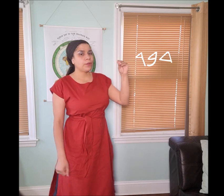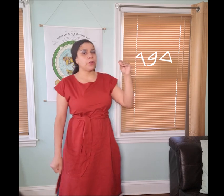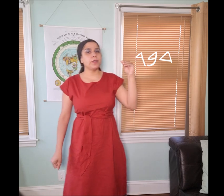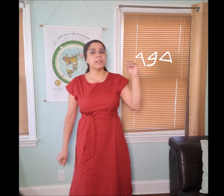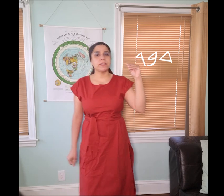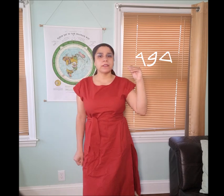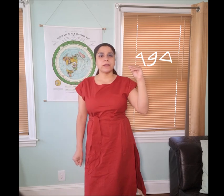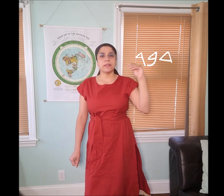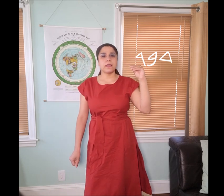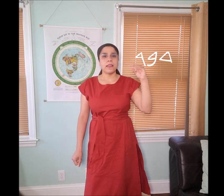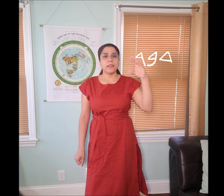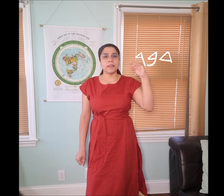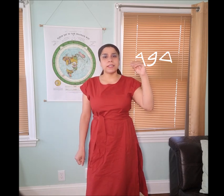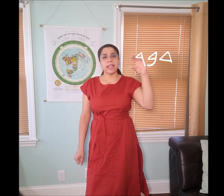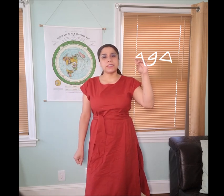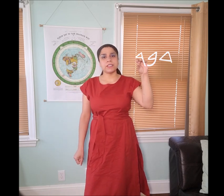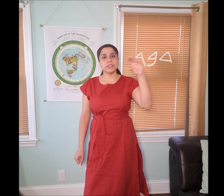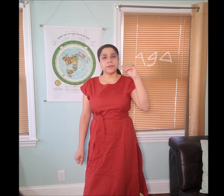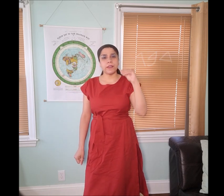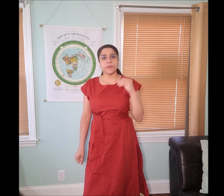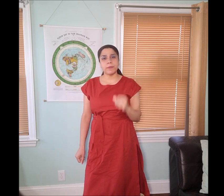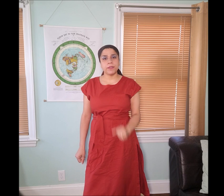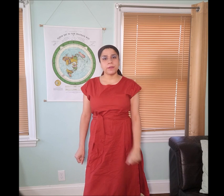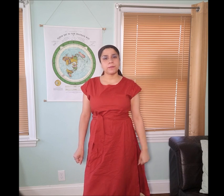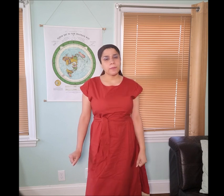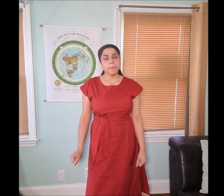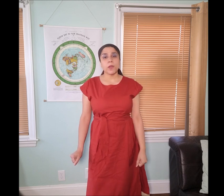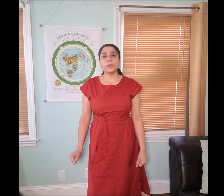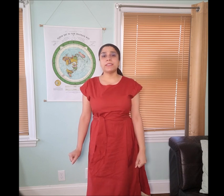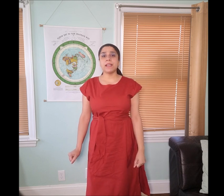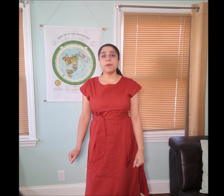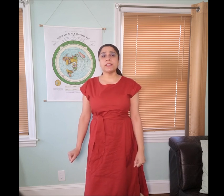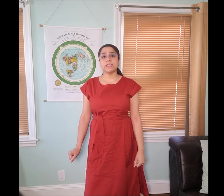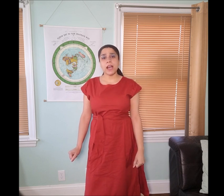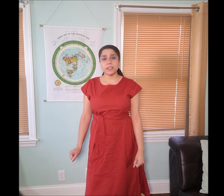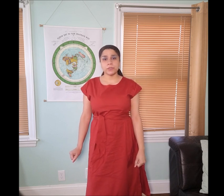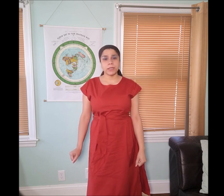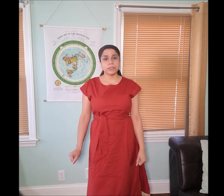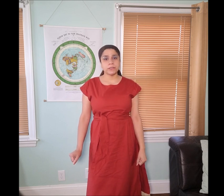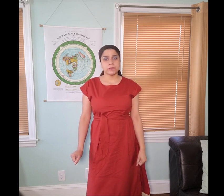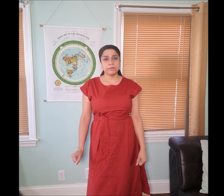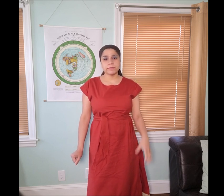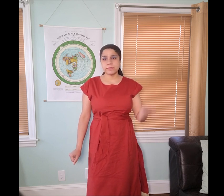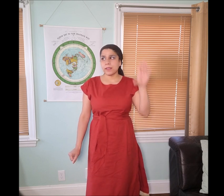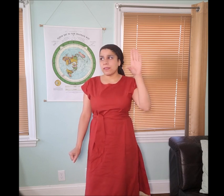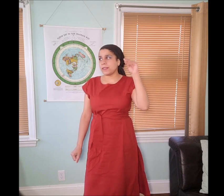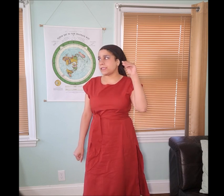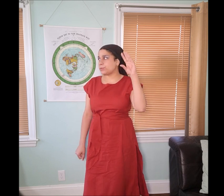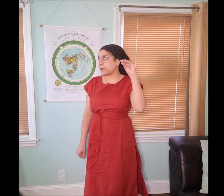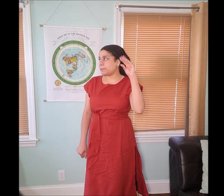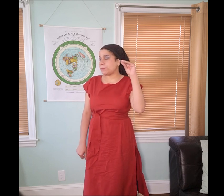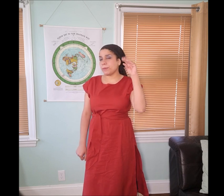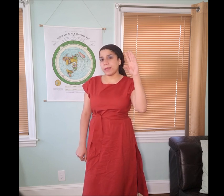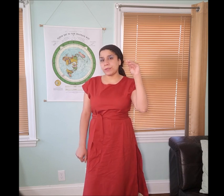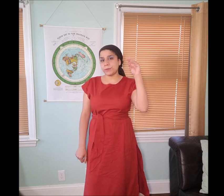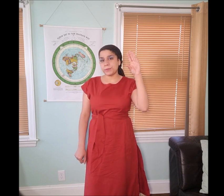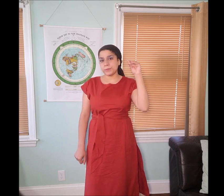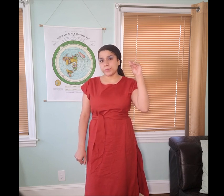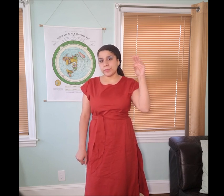If you notice, this hand gesture is very familiar. When someone is talking too much, this is what people might do.